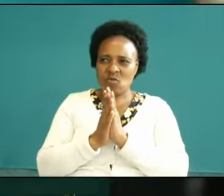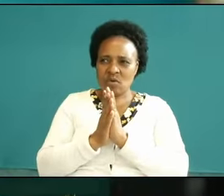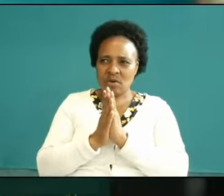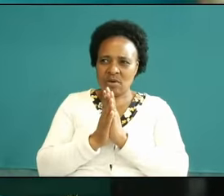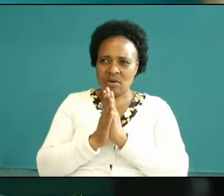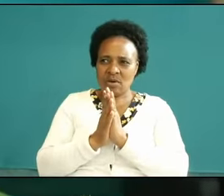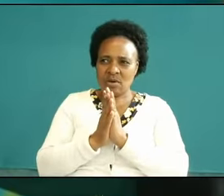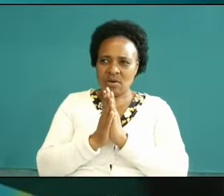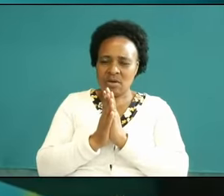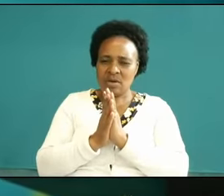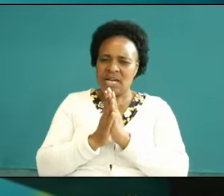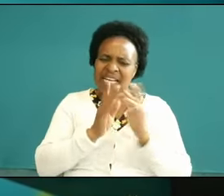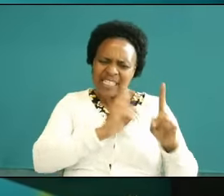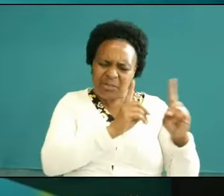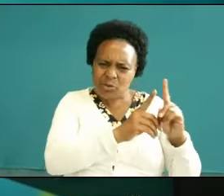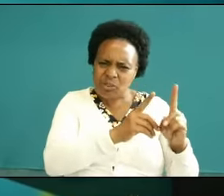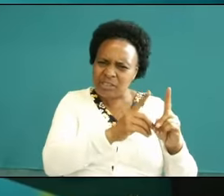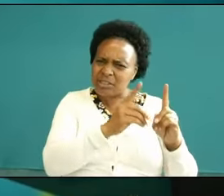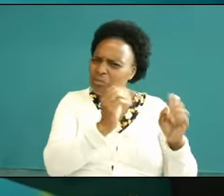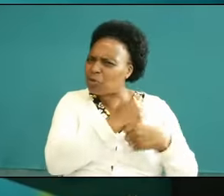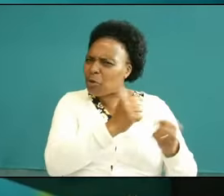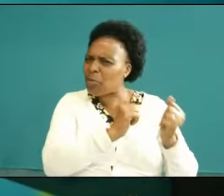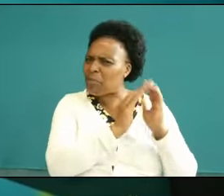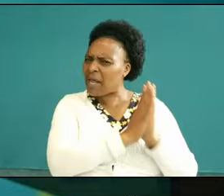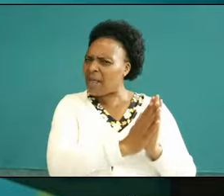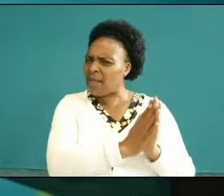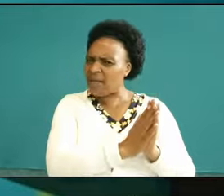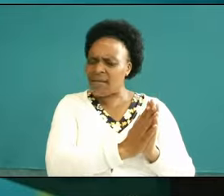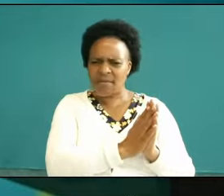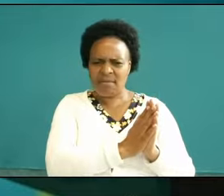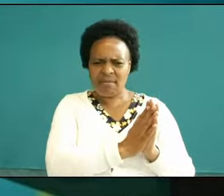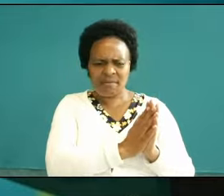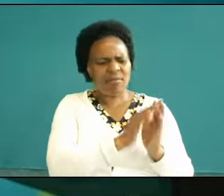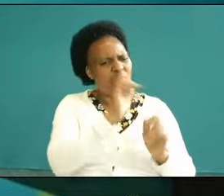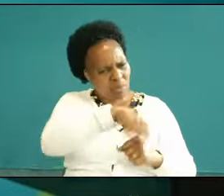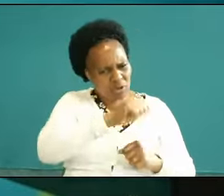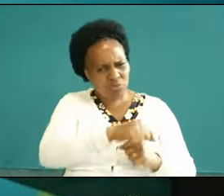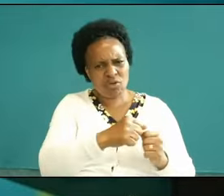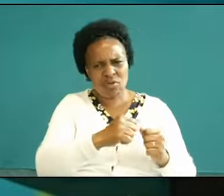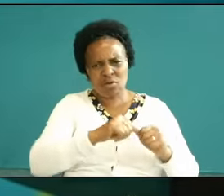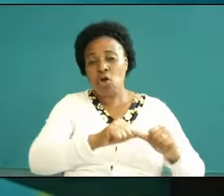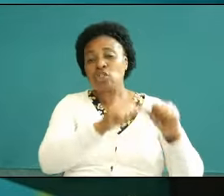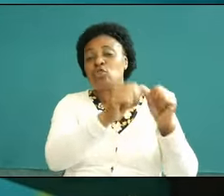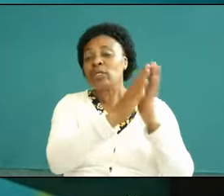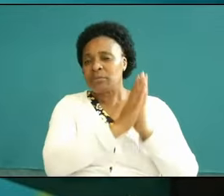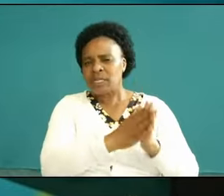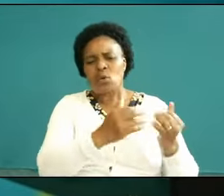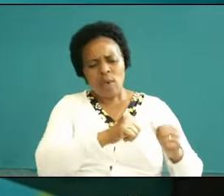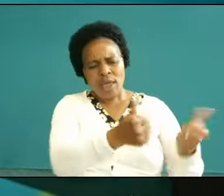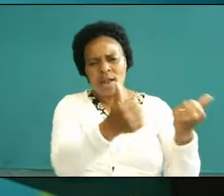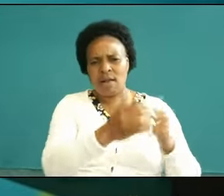were disciples not praying they were praying you can't cast demons without praying so what does